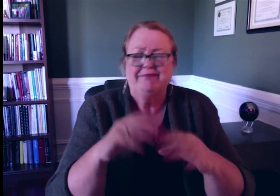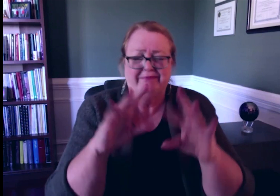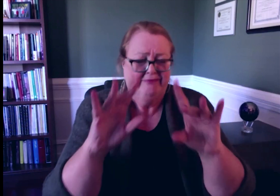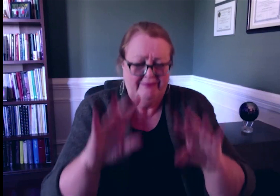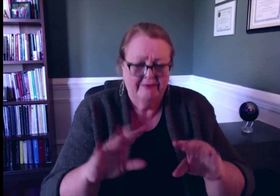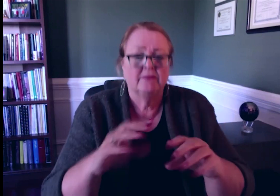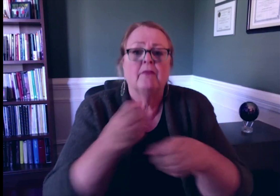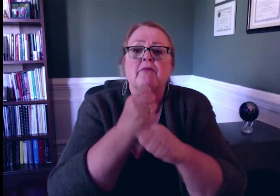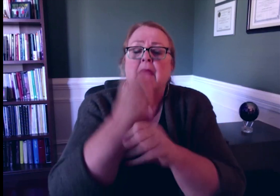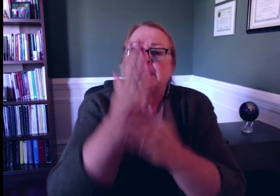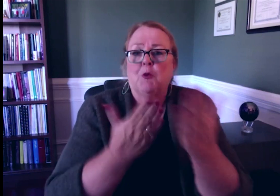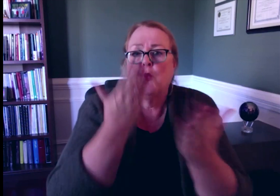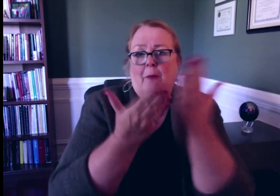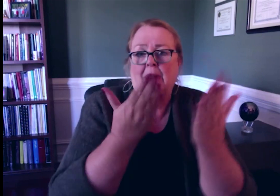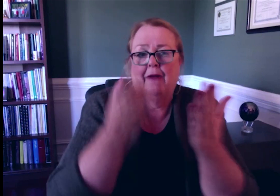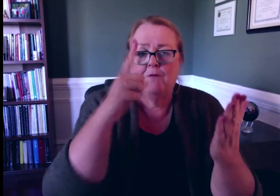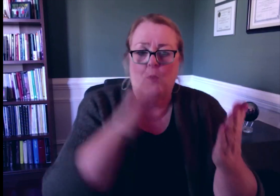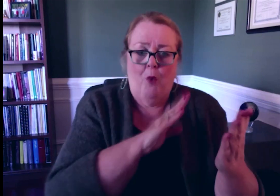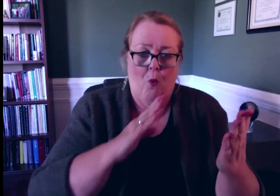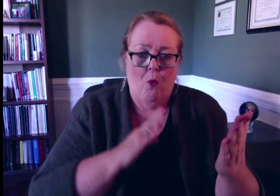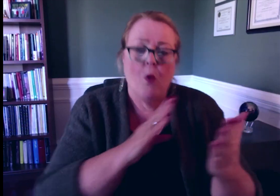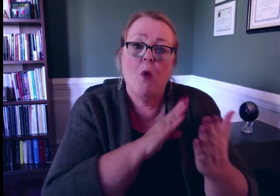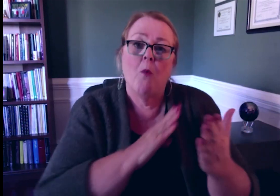The analysis and impacts, along with recommendations, are being submitted to the board so